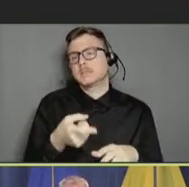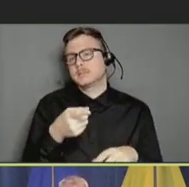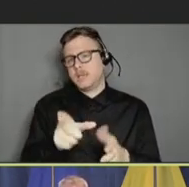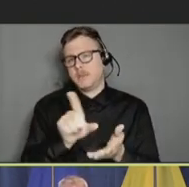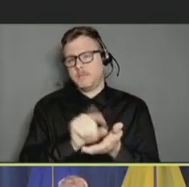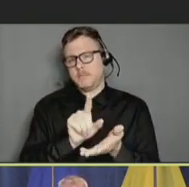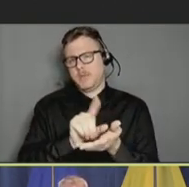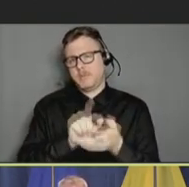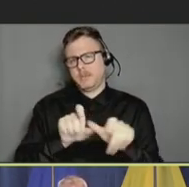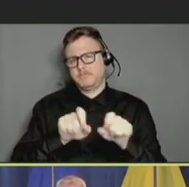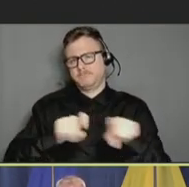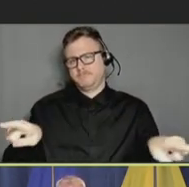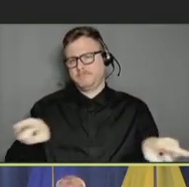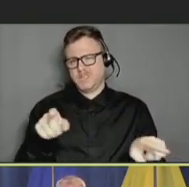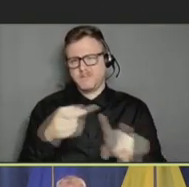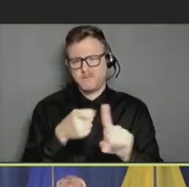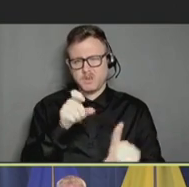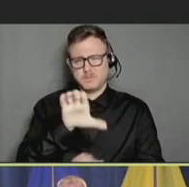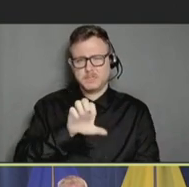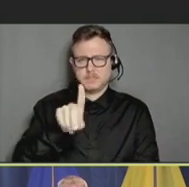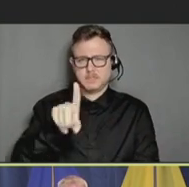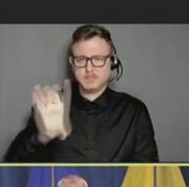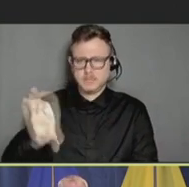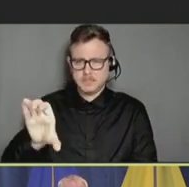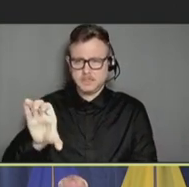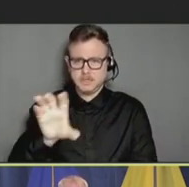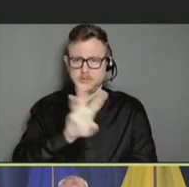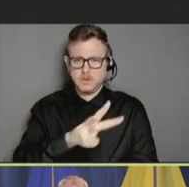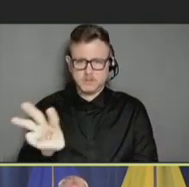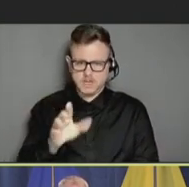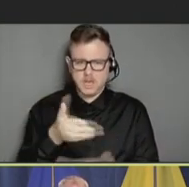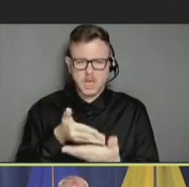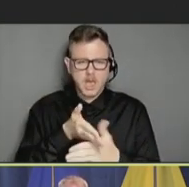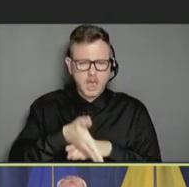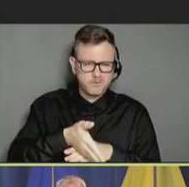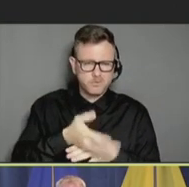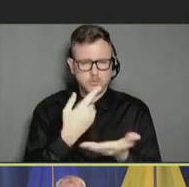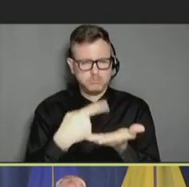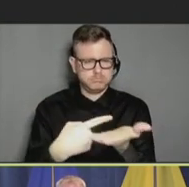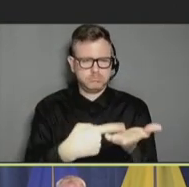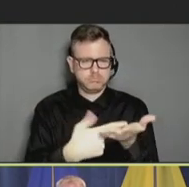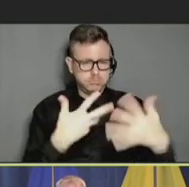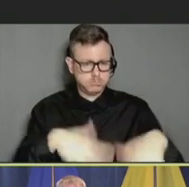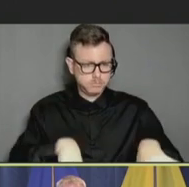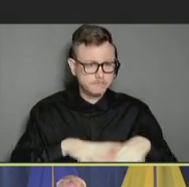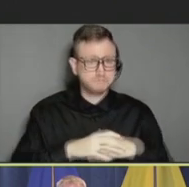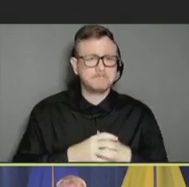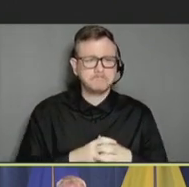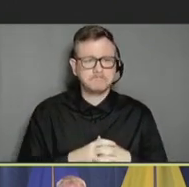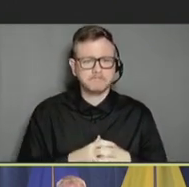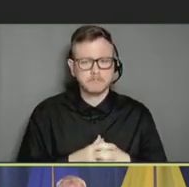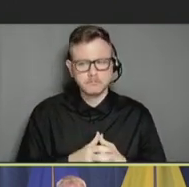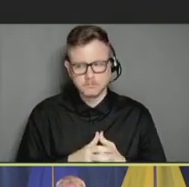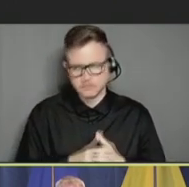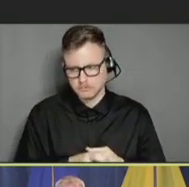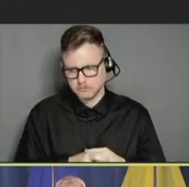the CDC website following our deliberations,